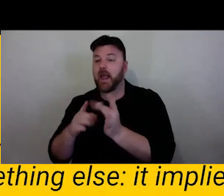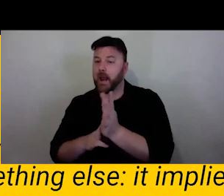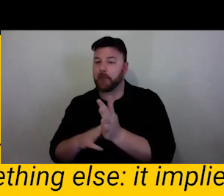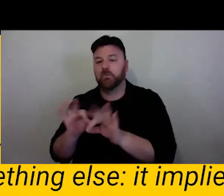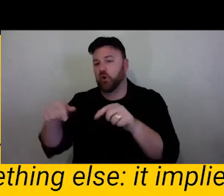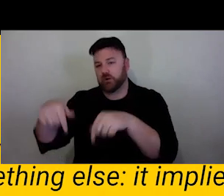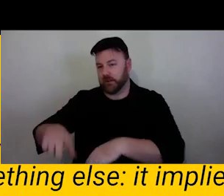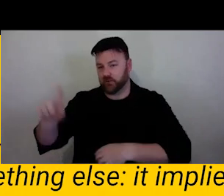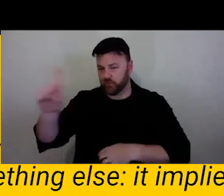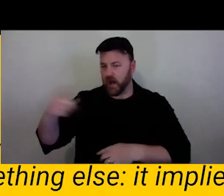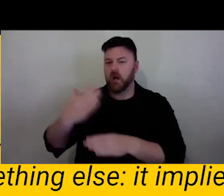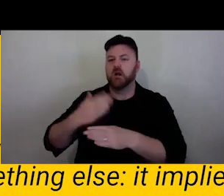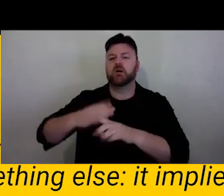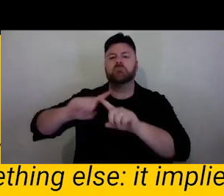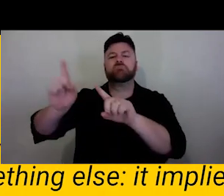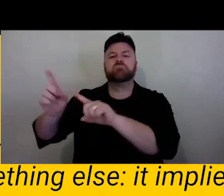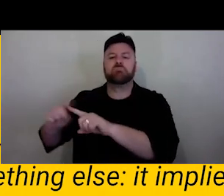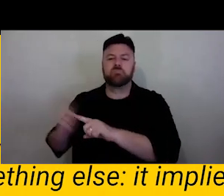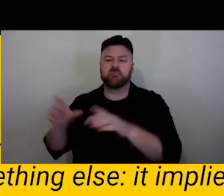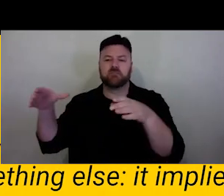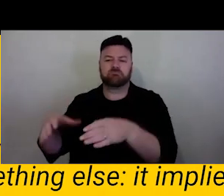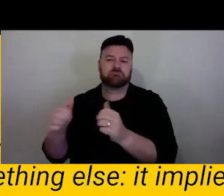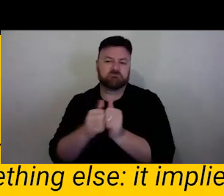worked in a number of different collectives and has more of a solo